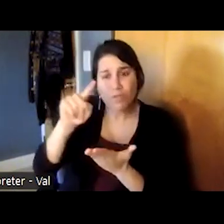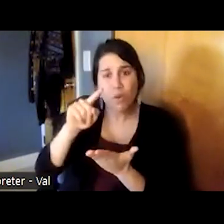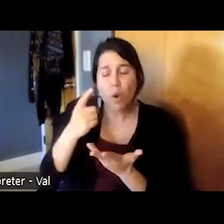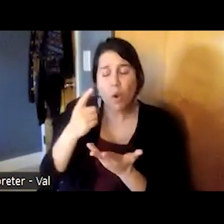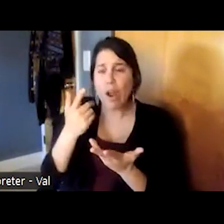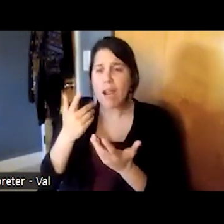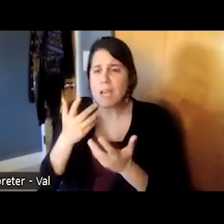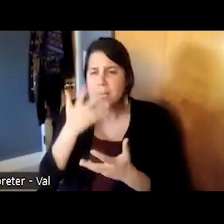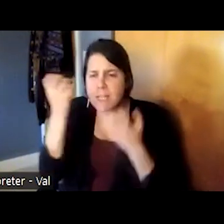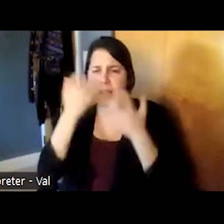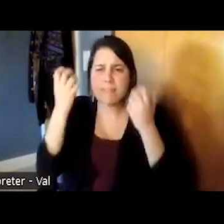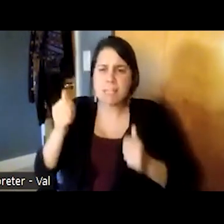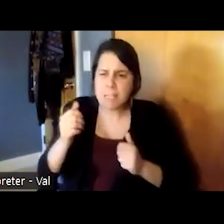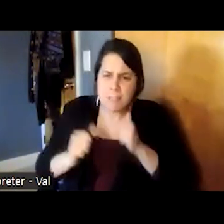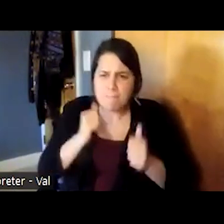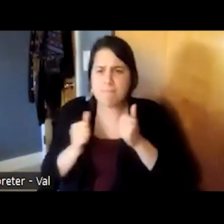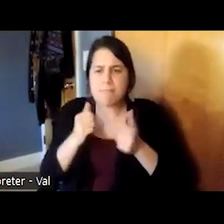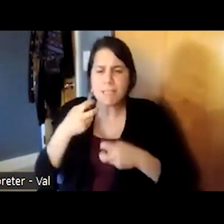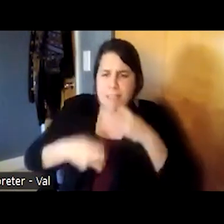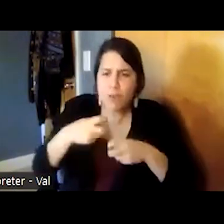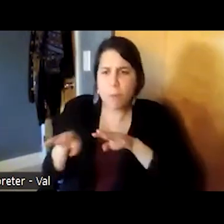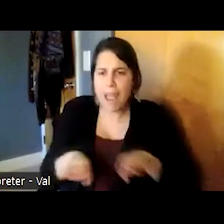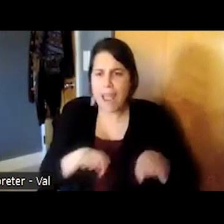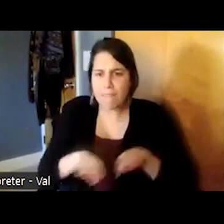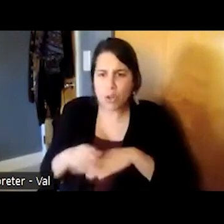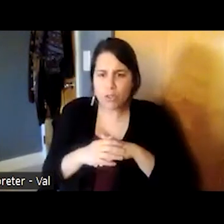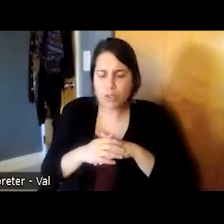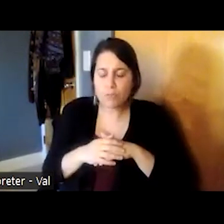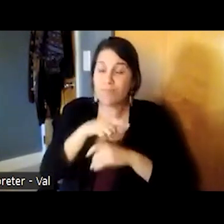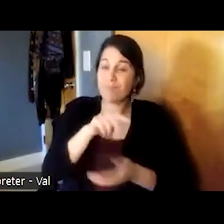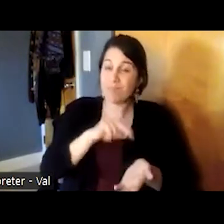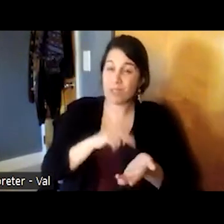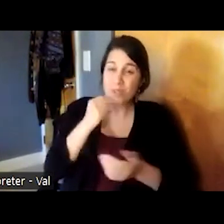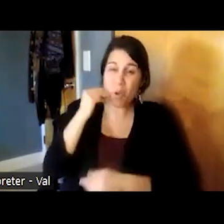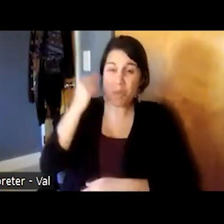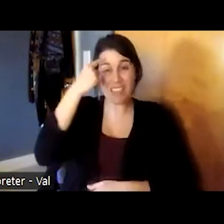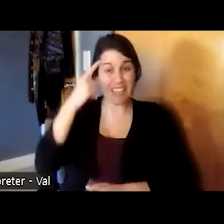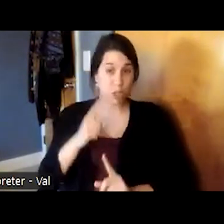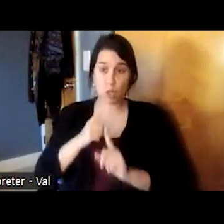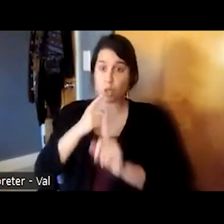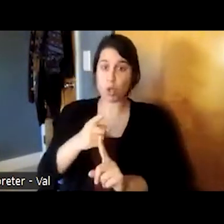difficult behaviors they often think that the goal is to actually add more medications add